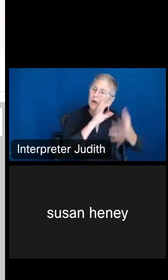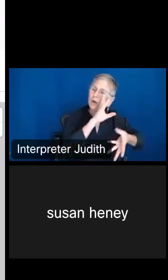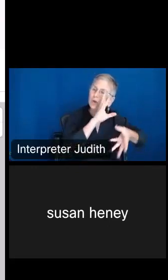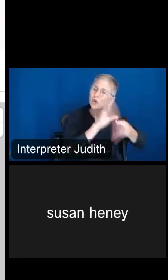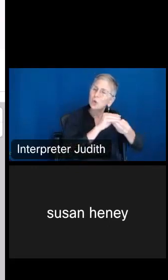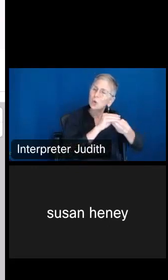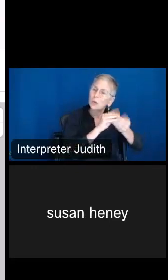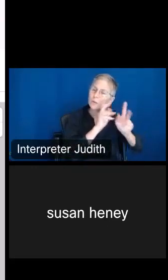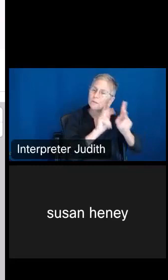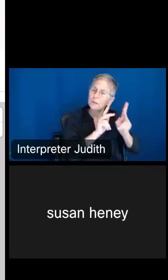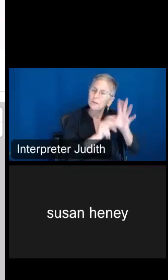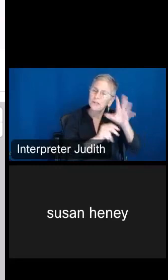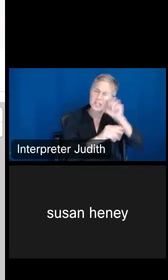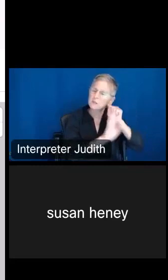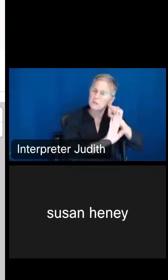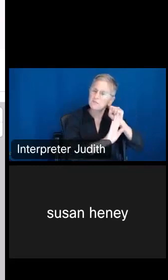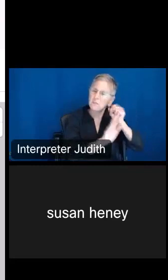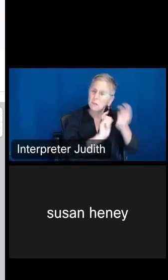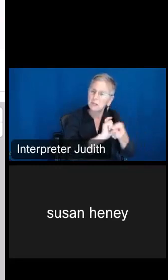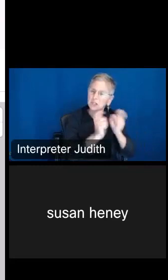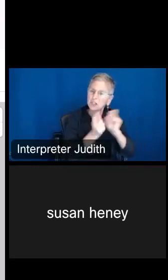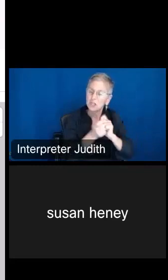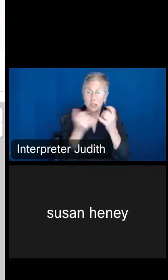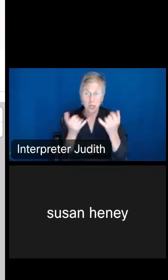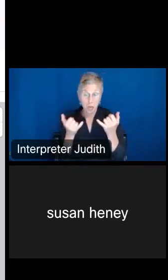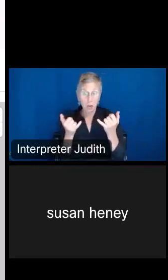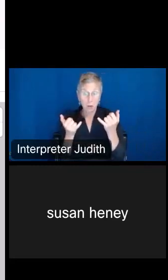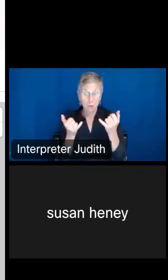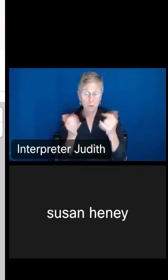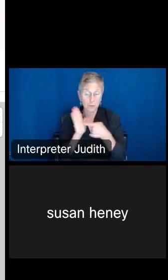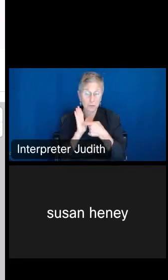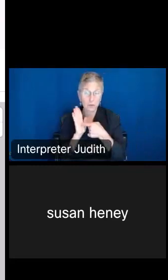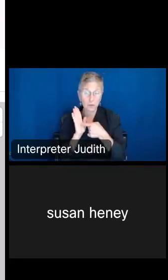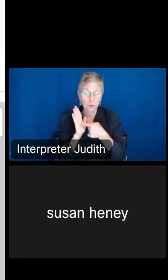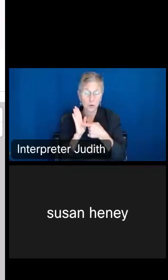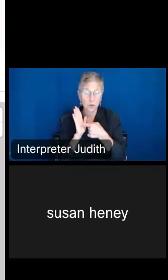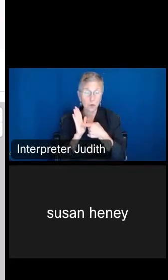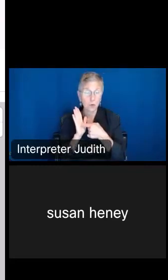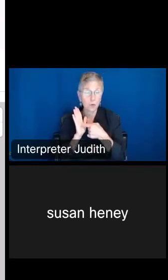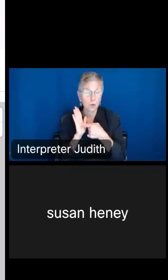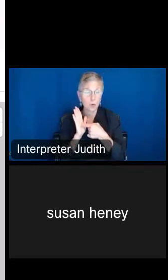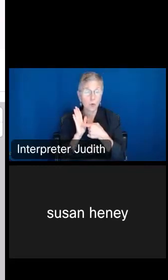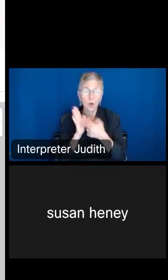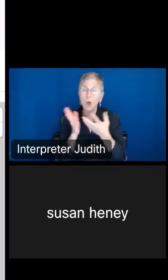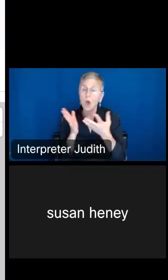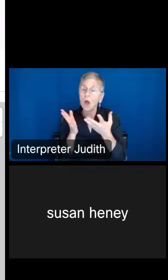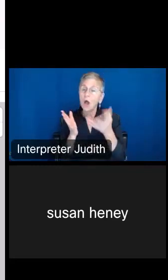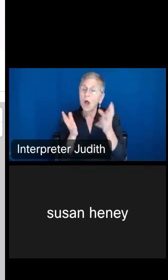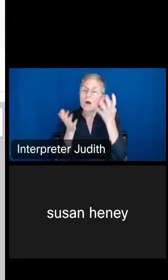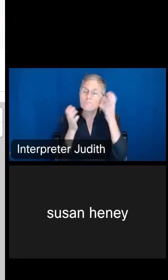estimate. And so now I'm going to show in -- I'm looking for a percentage, so any of